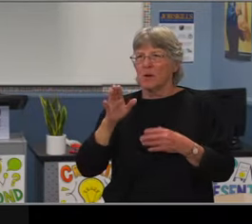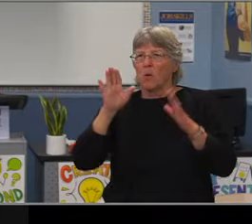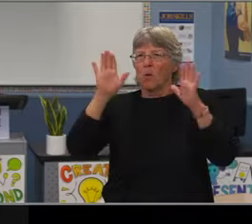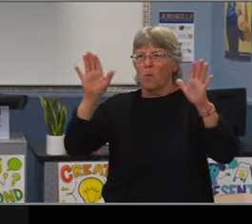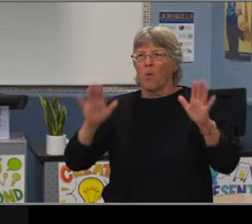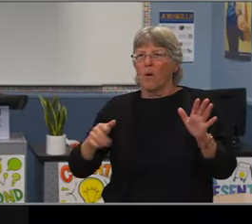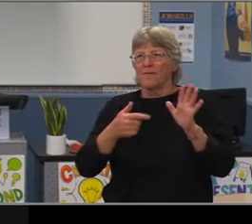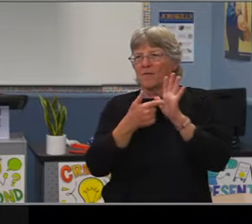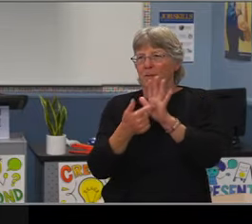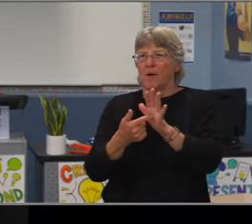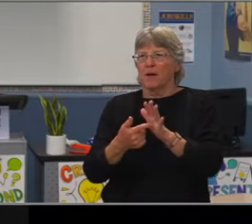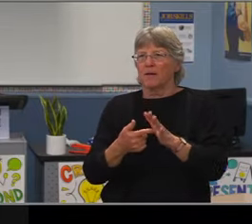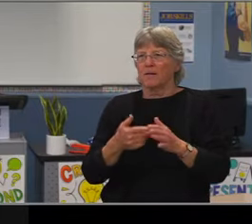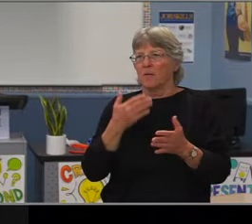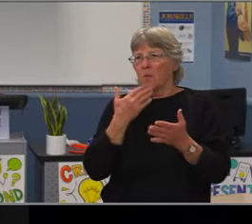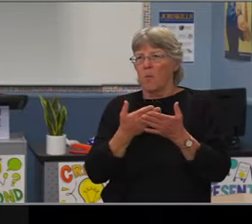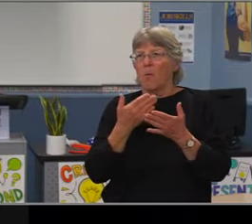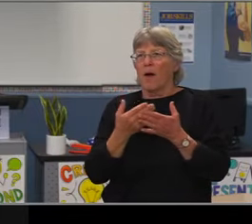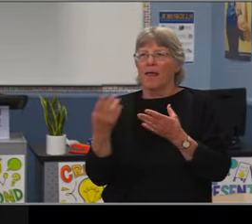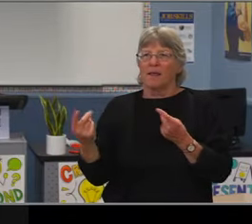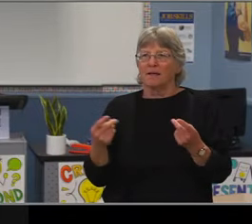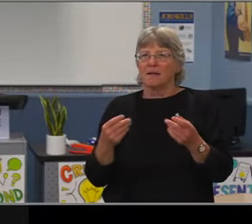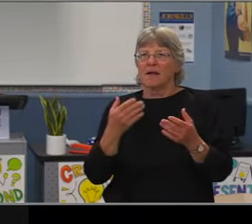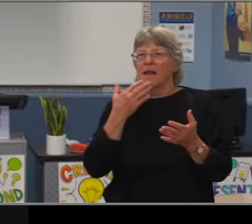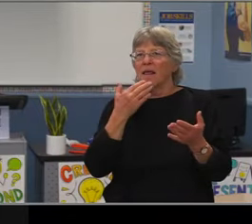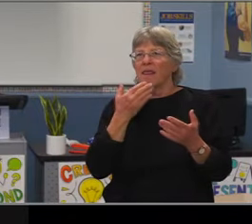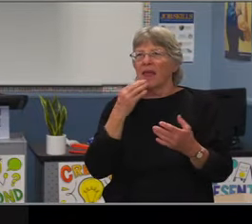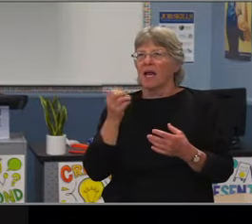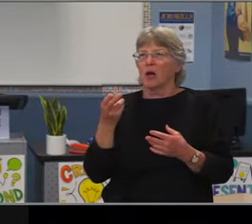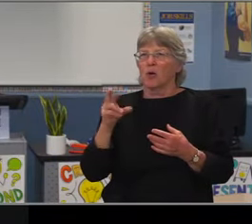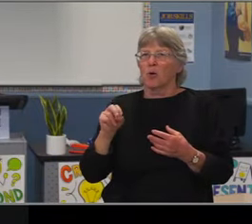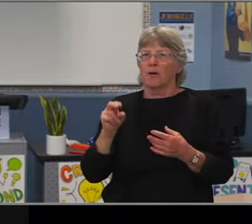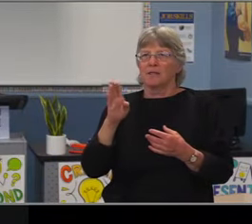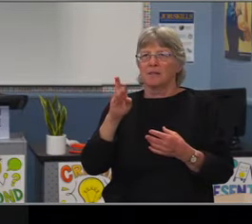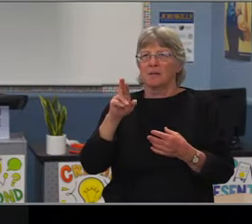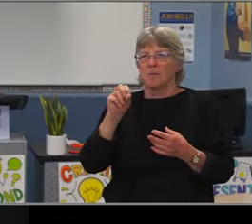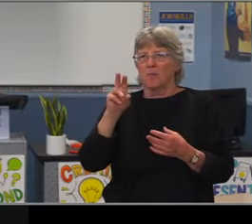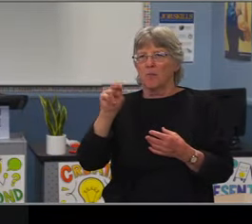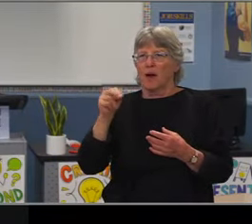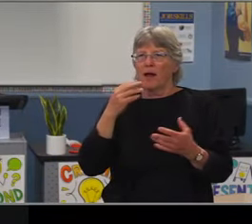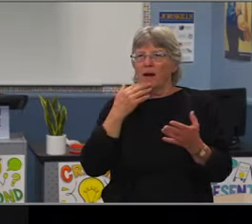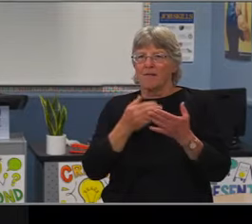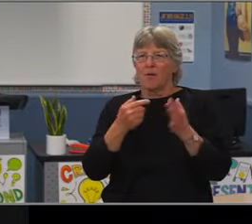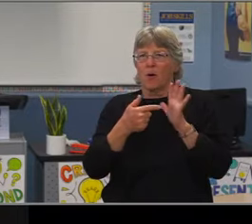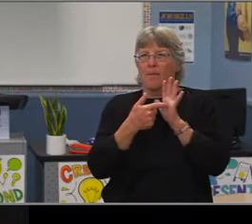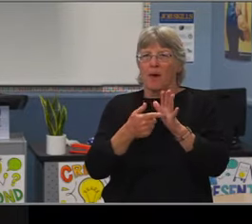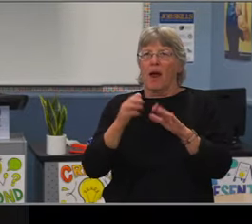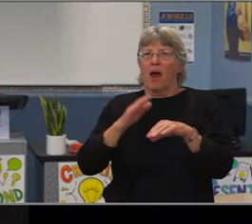but not a middle school program. On the next slide is building on that enrollment